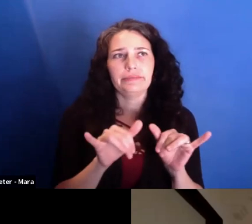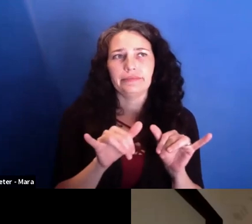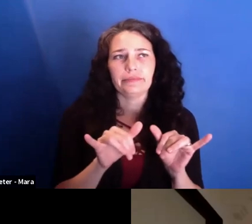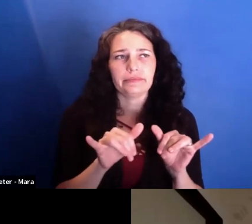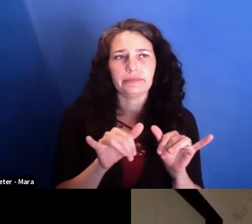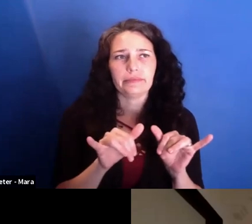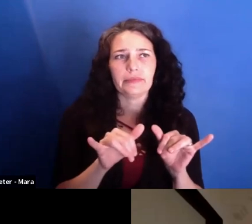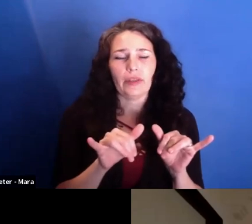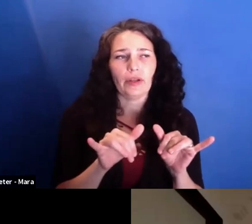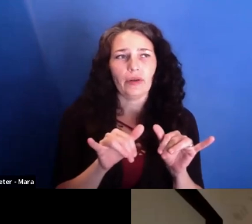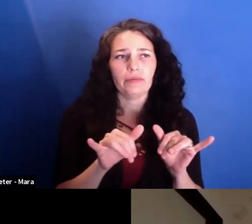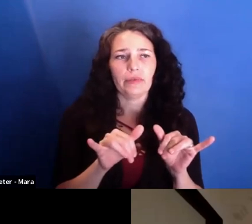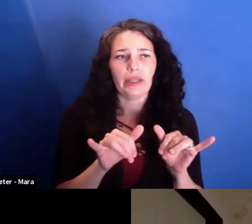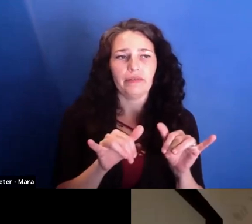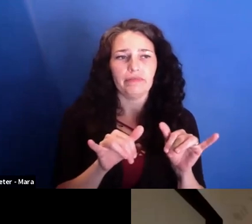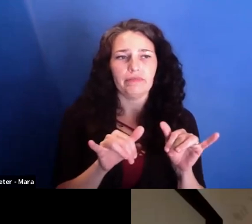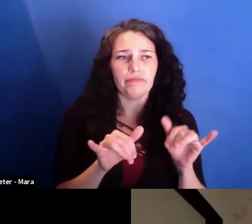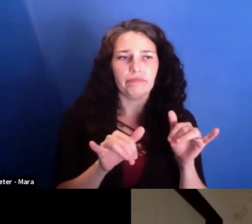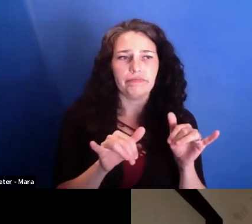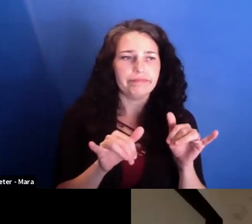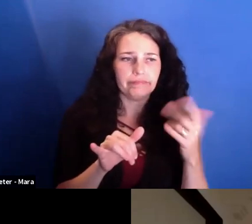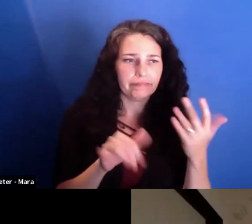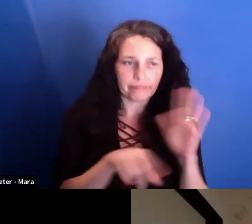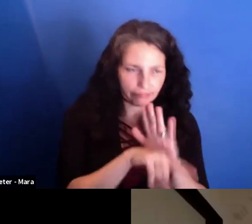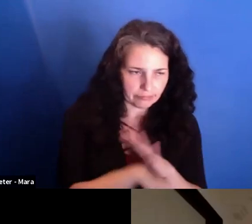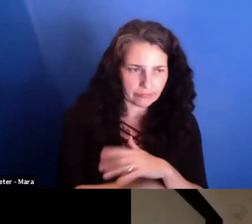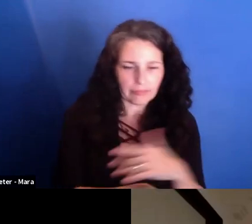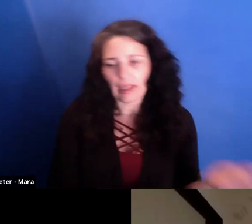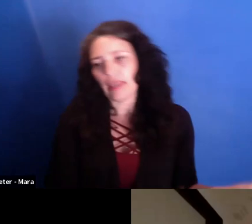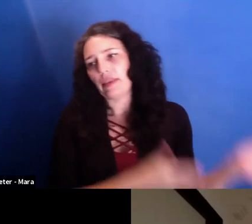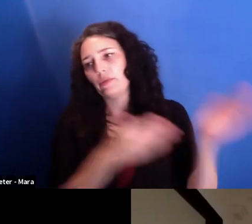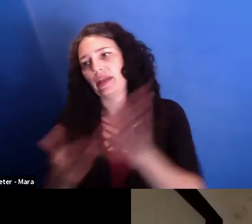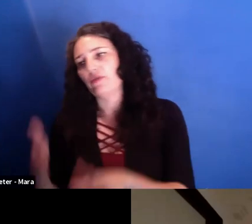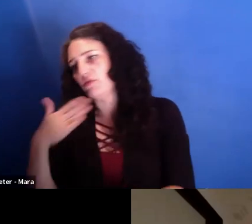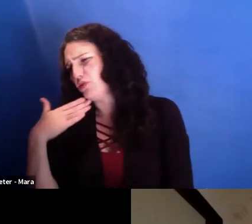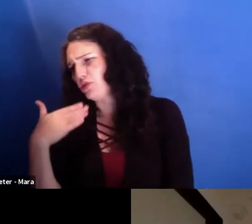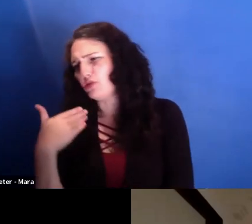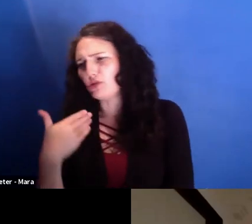that dedicate their work and their life to the community they're living in.